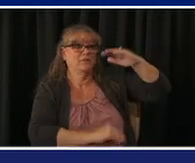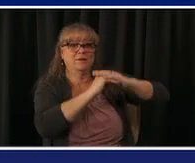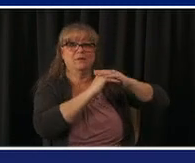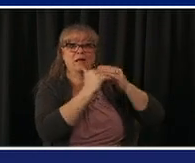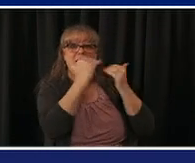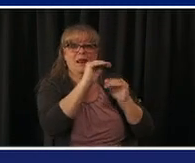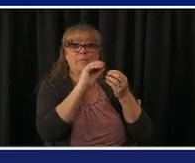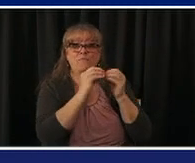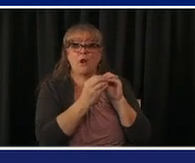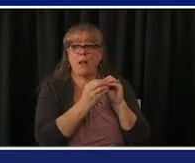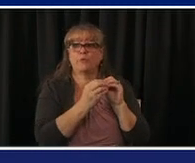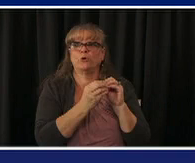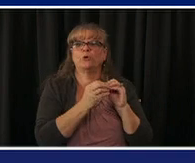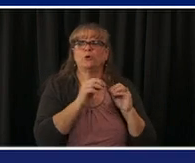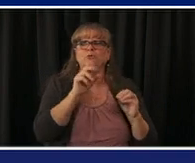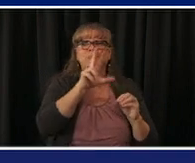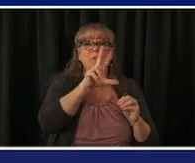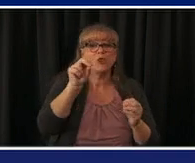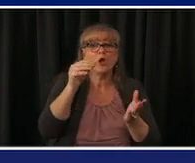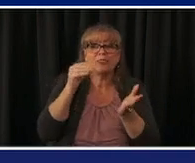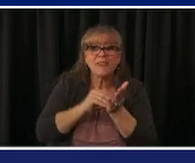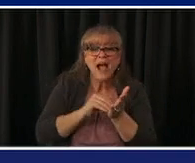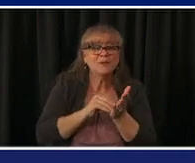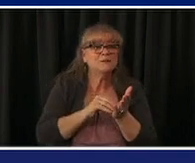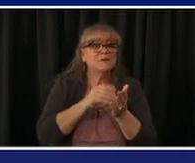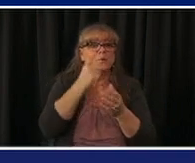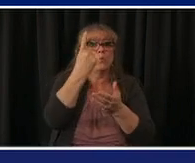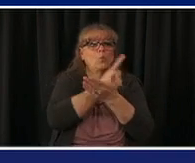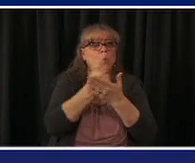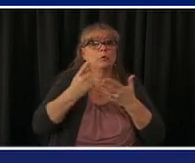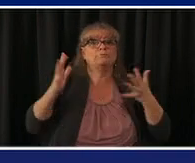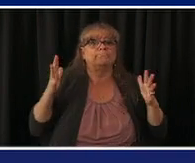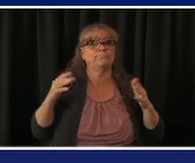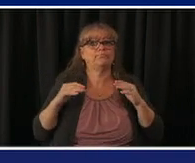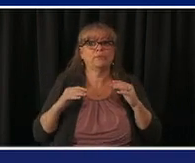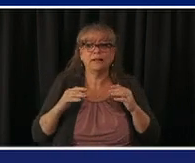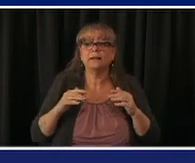a week we can do forty thousand a week they're largely very close to their maximum if not at it